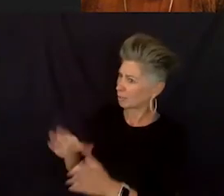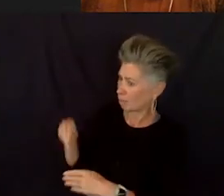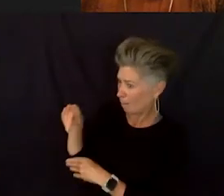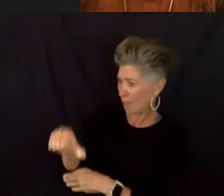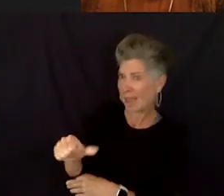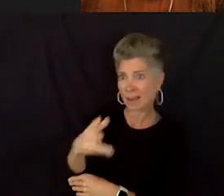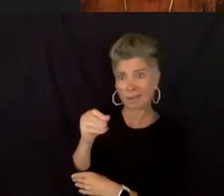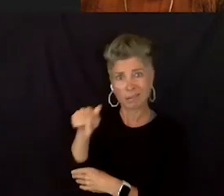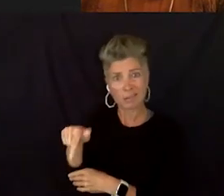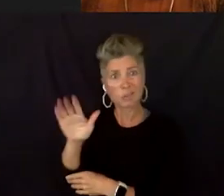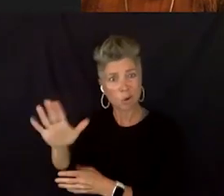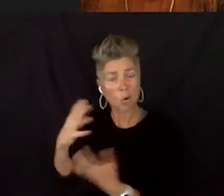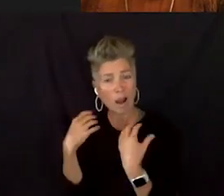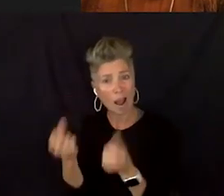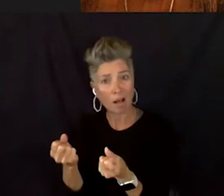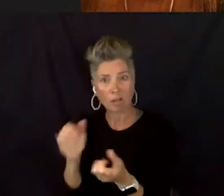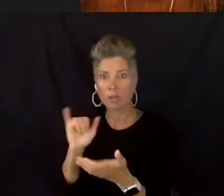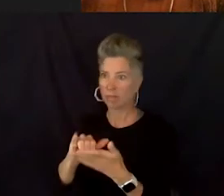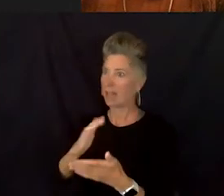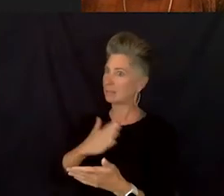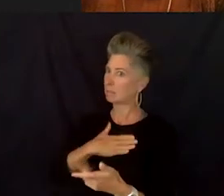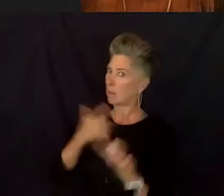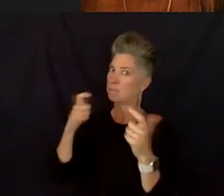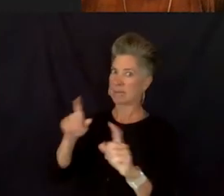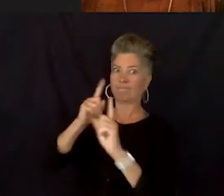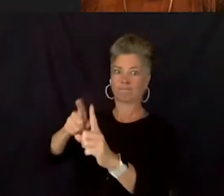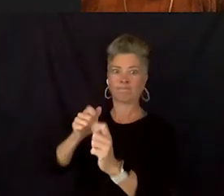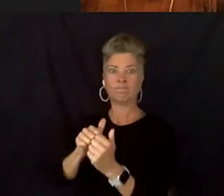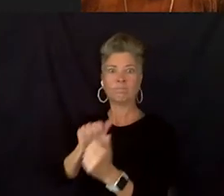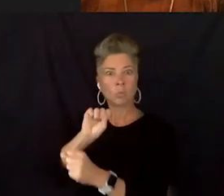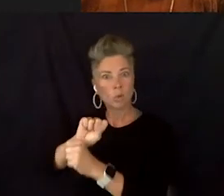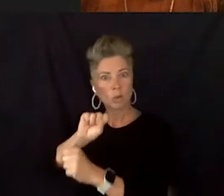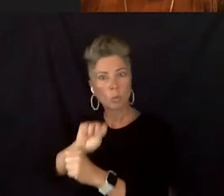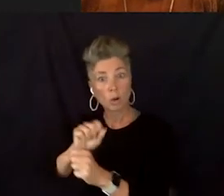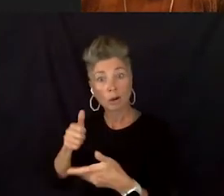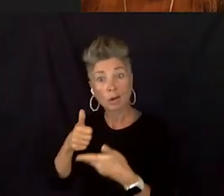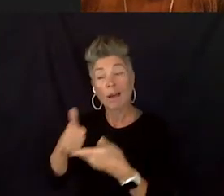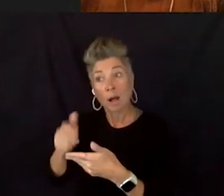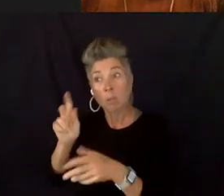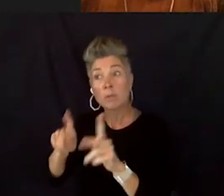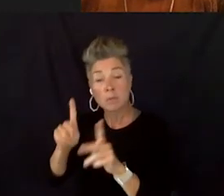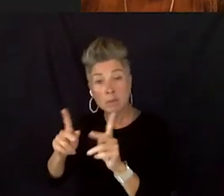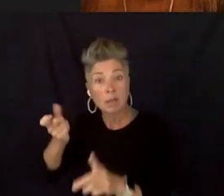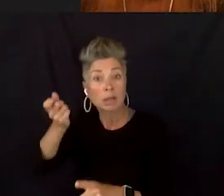My biggest mission with my work is just getting people into healthcare. Understanding that you're have control of your health